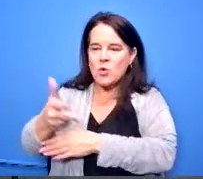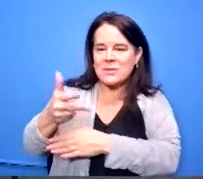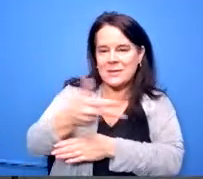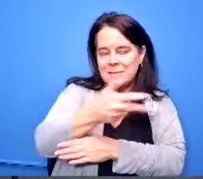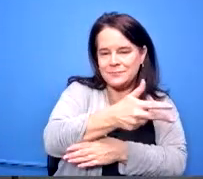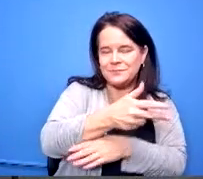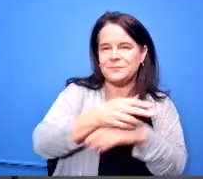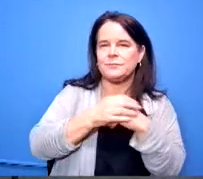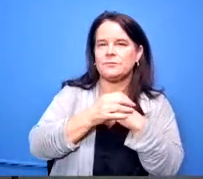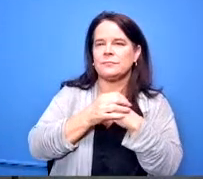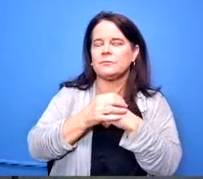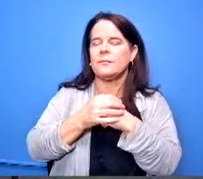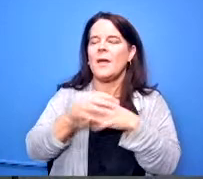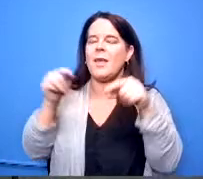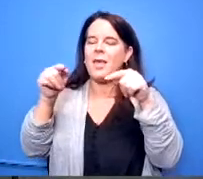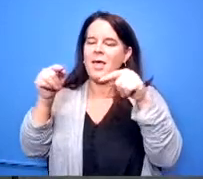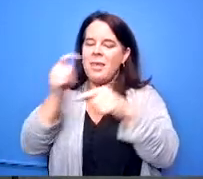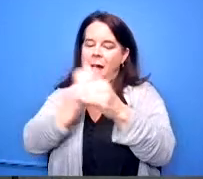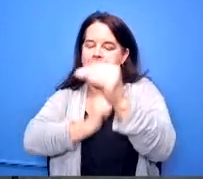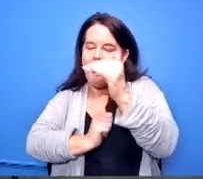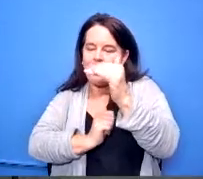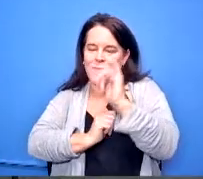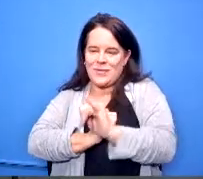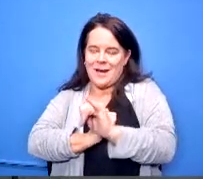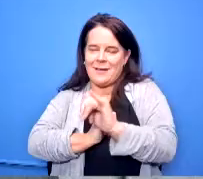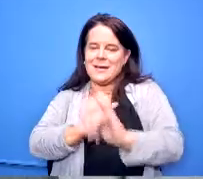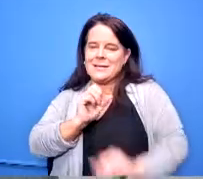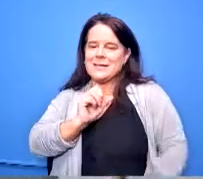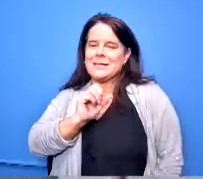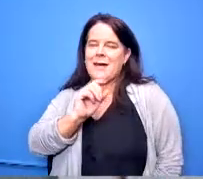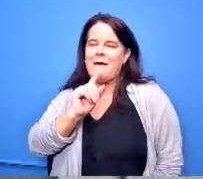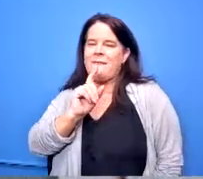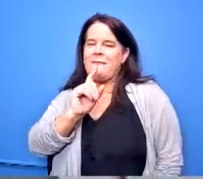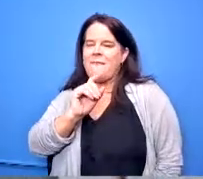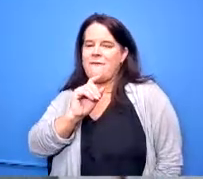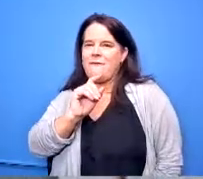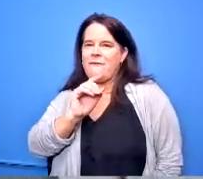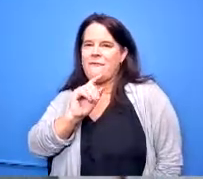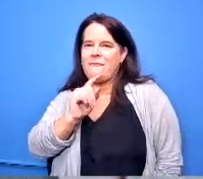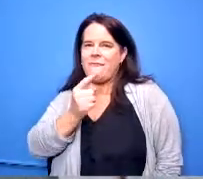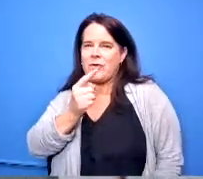a first student but um and it does it does rally and it's nothing but rounding for us